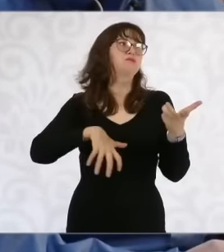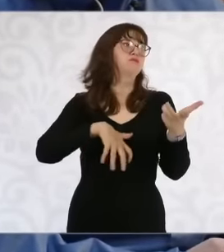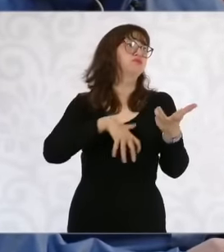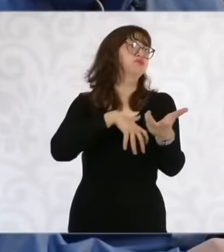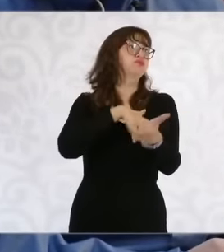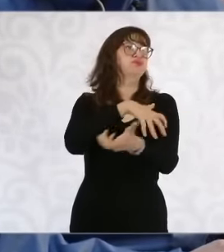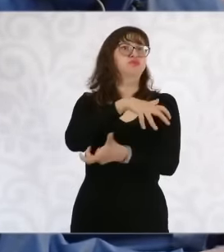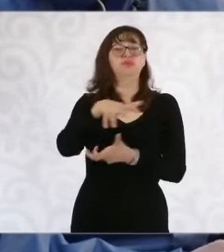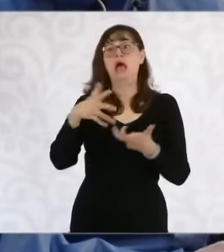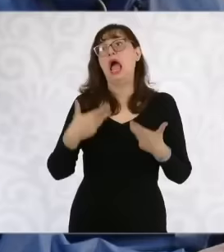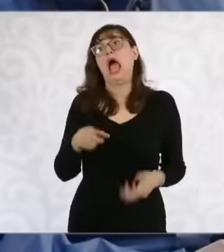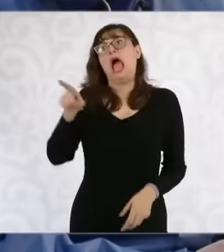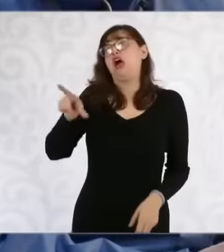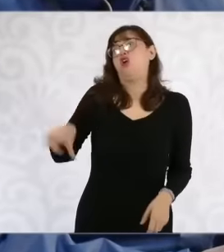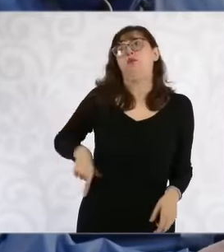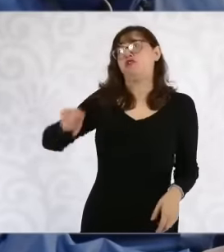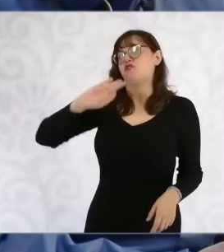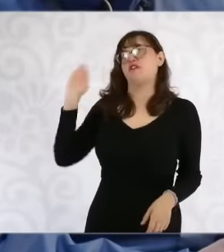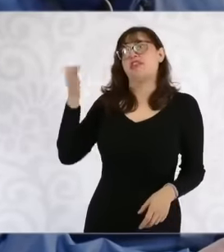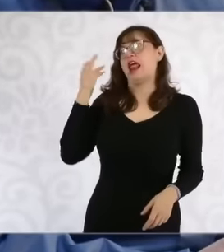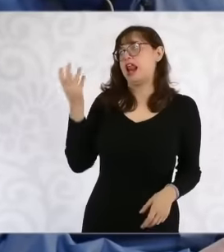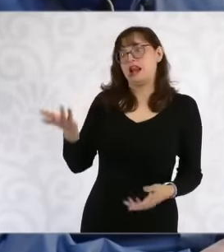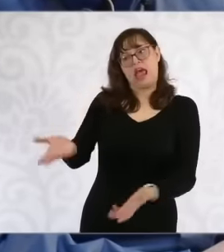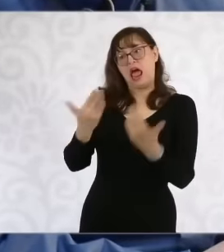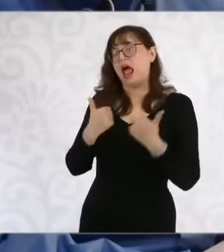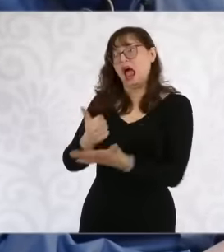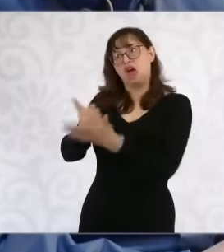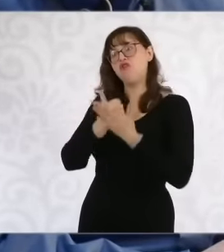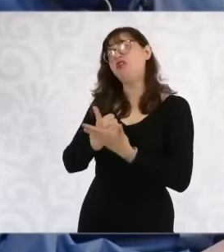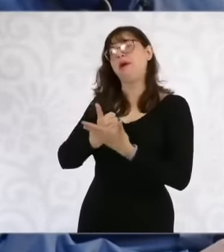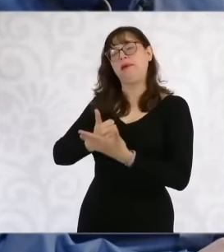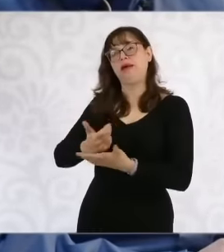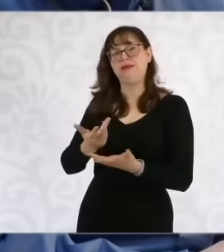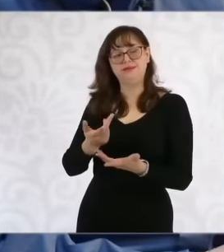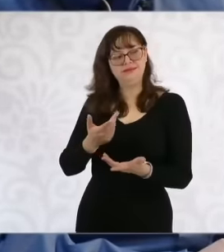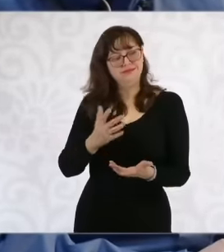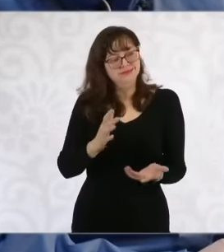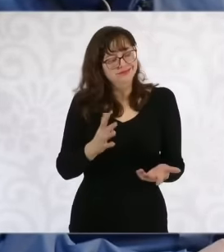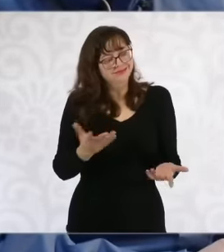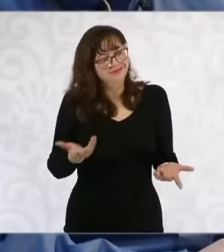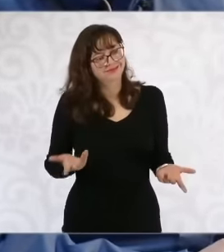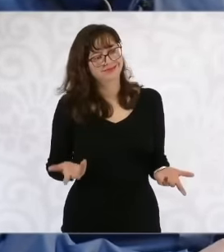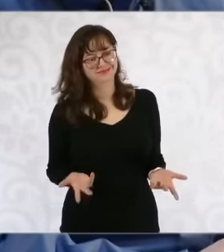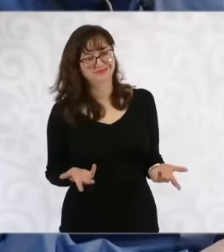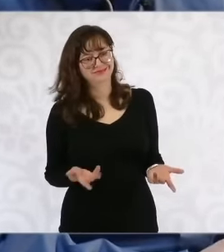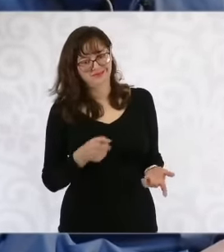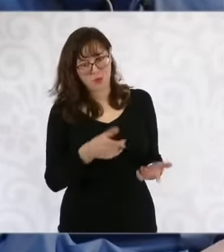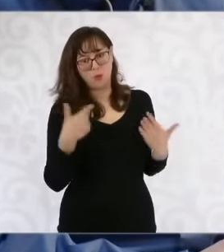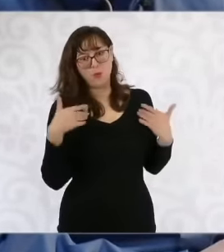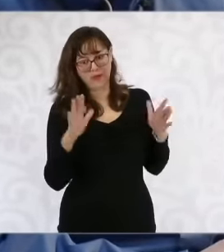yes Federal Government rescue me when from the beginning they must respect the law and Starting